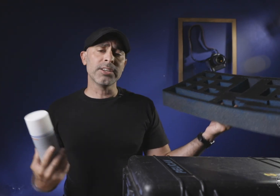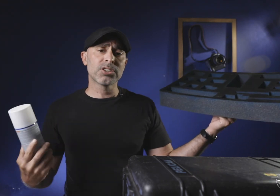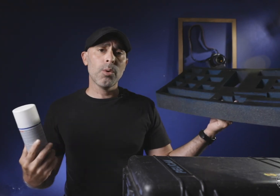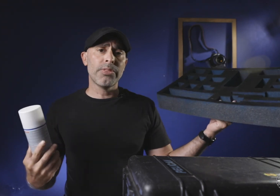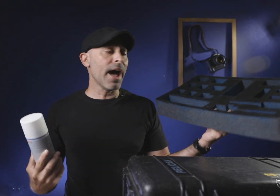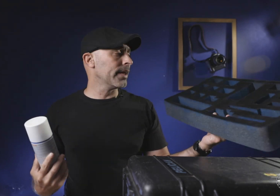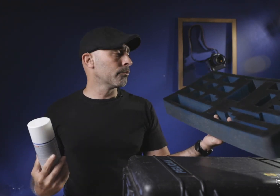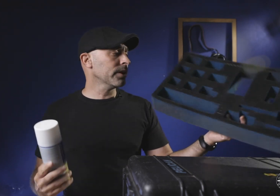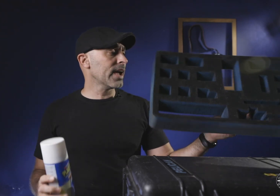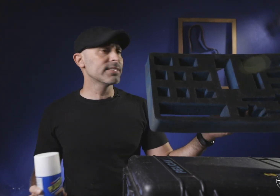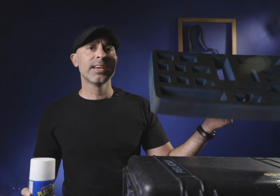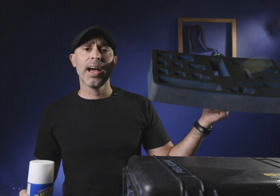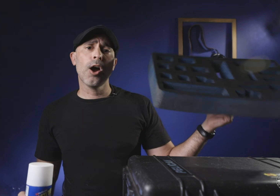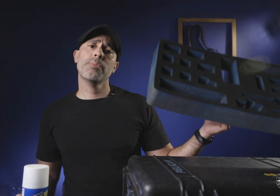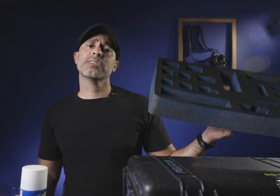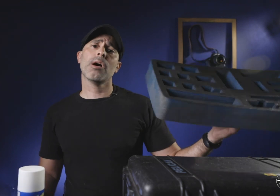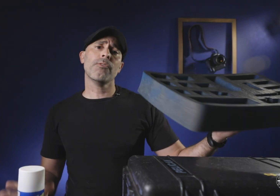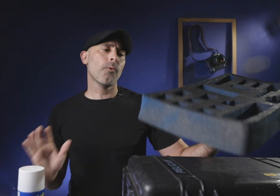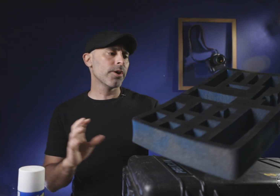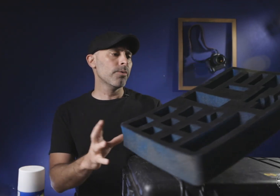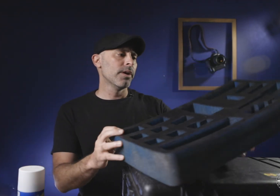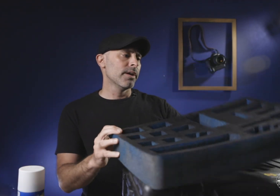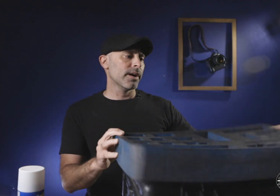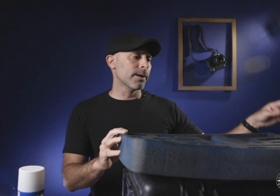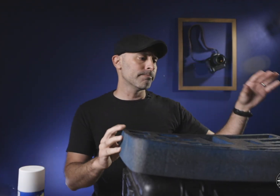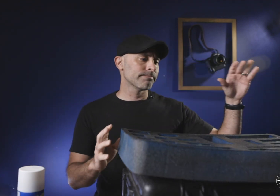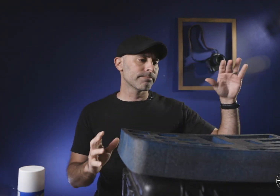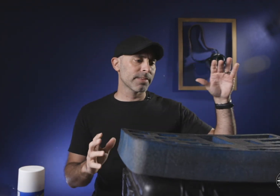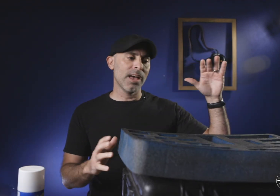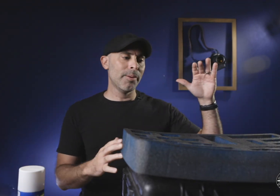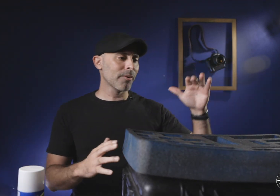and just go with that and really guys I hope this is helpful for you they're